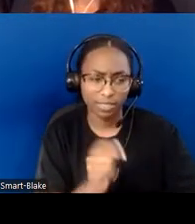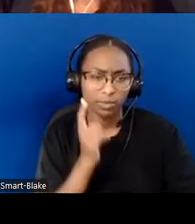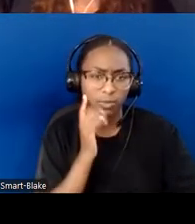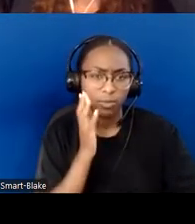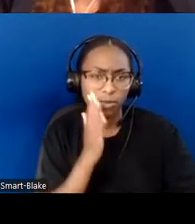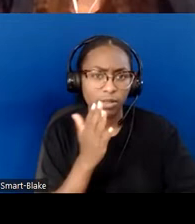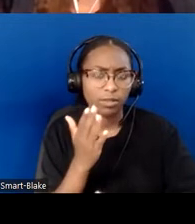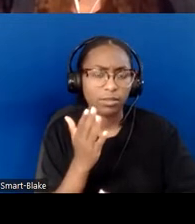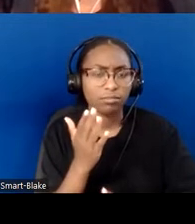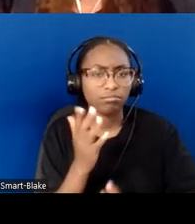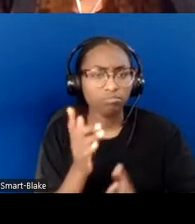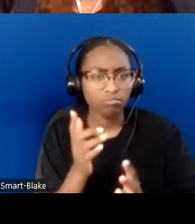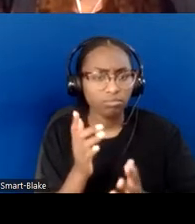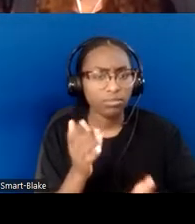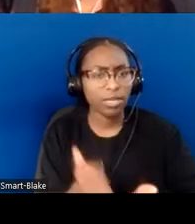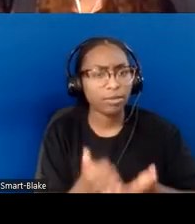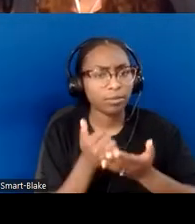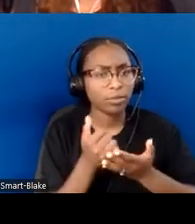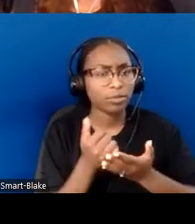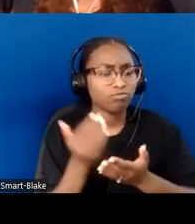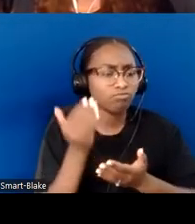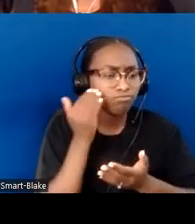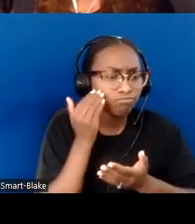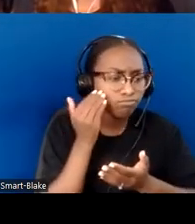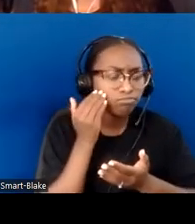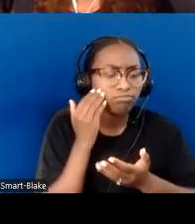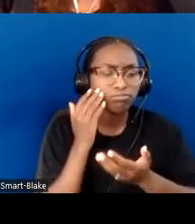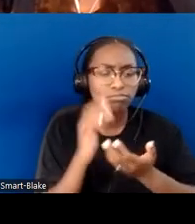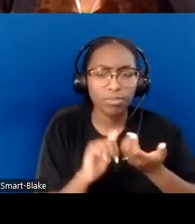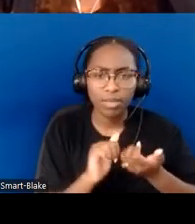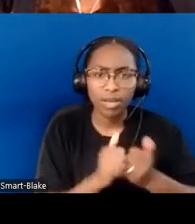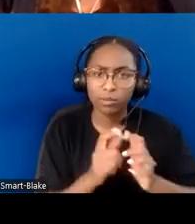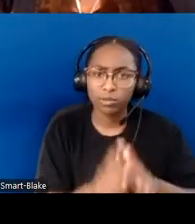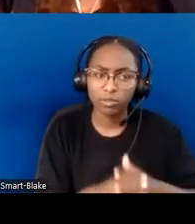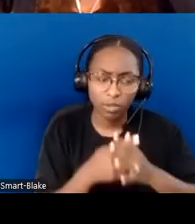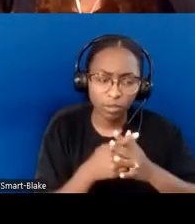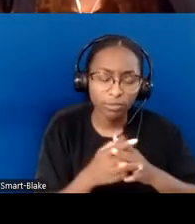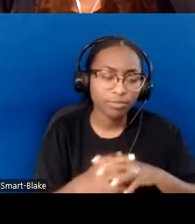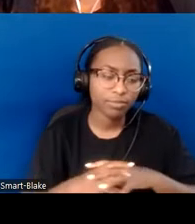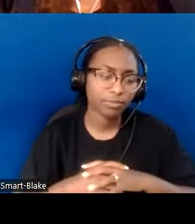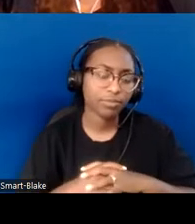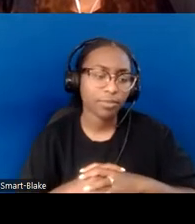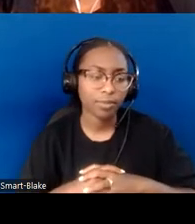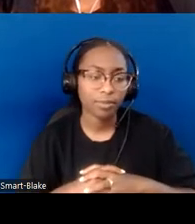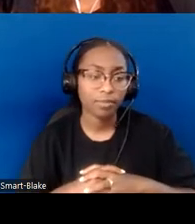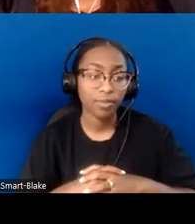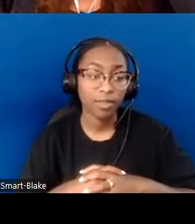with various kinds of lived experience with disability. It starts with a "Understanding Ableism" article;